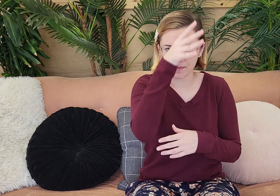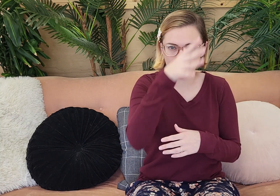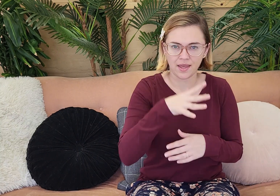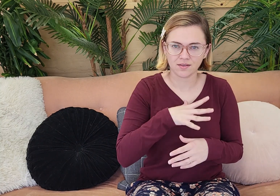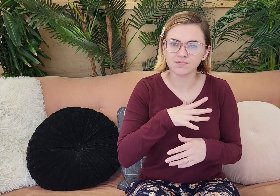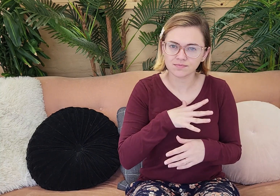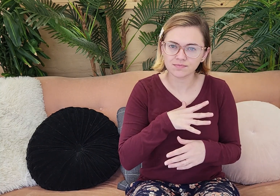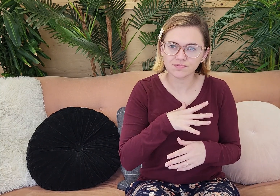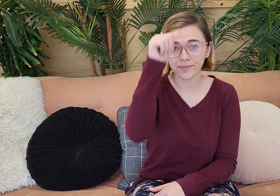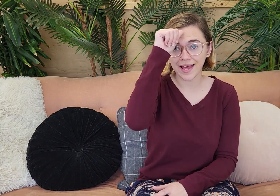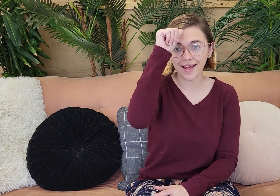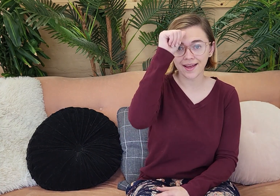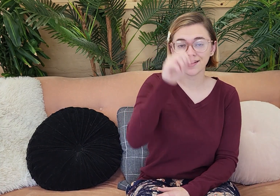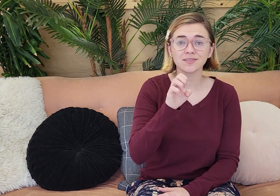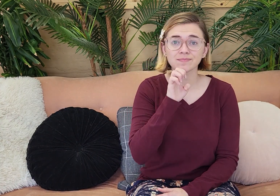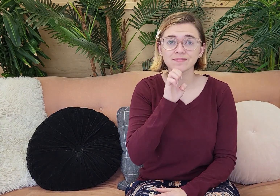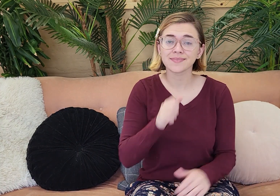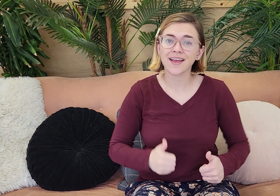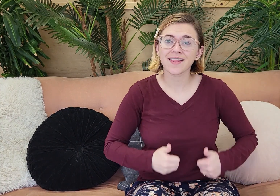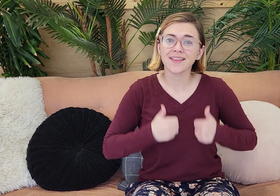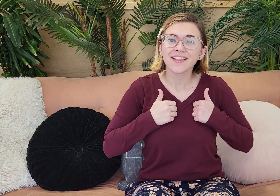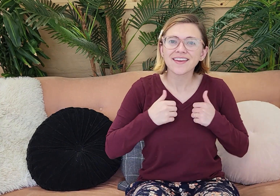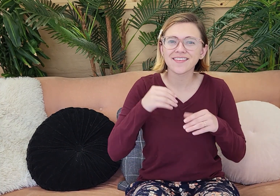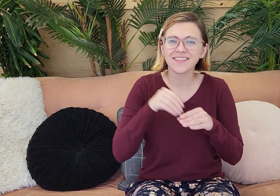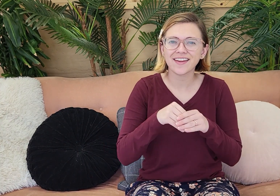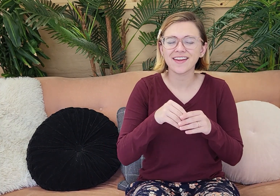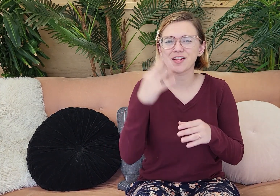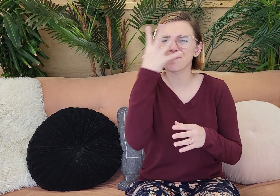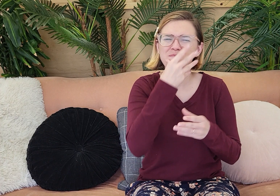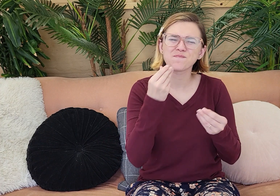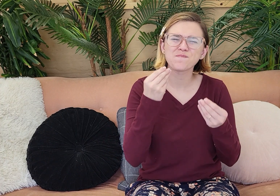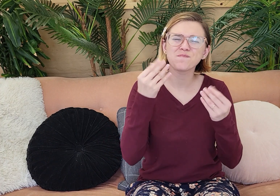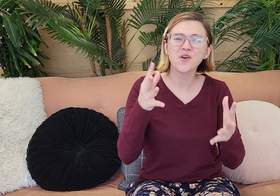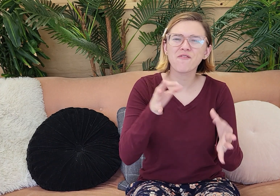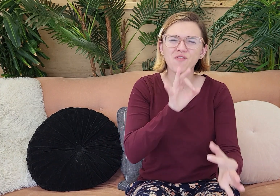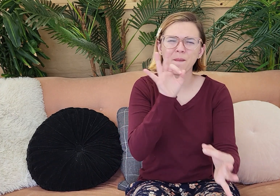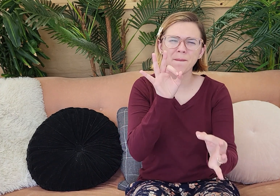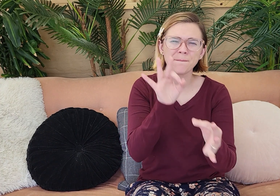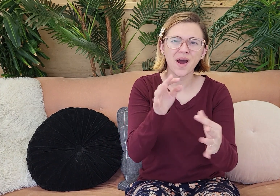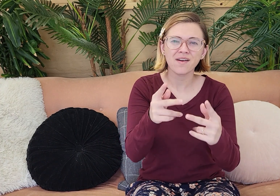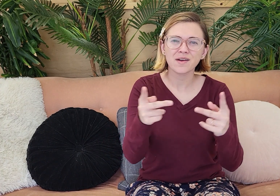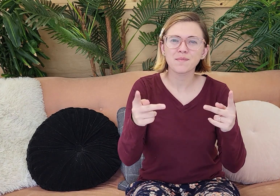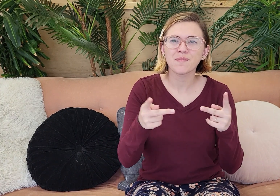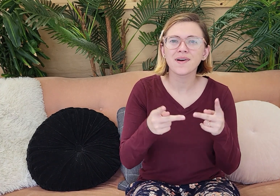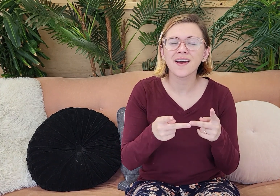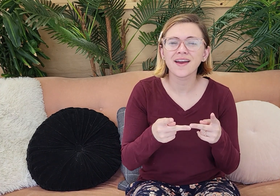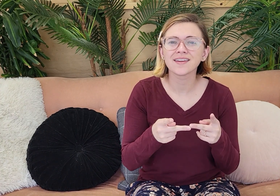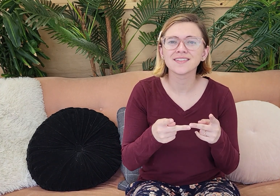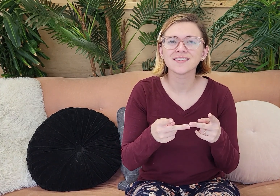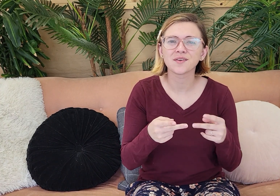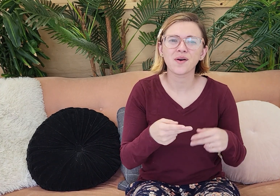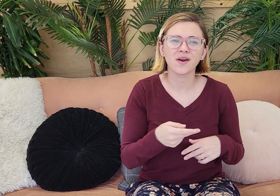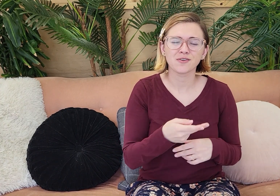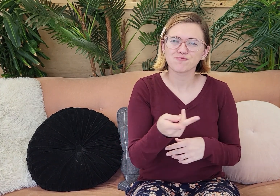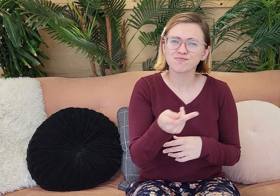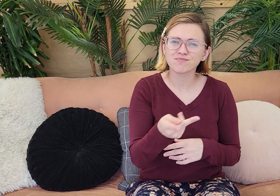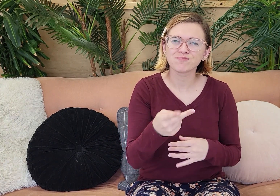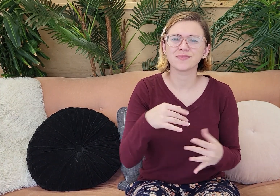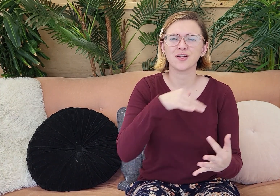fall of man. So Adam and Eve, they lived in this beautiful and perfect paradise.